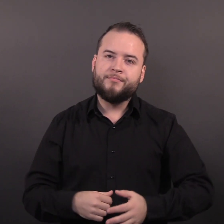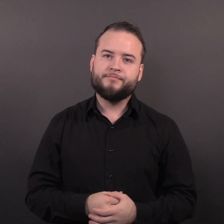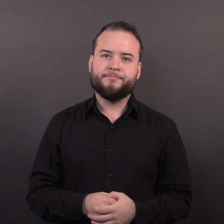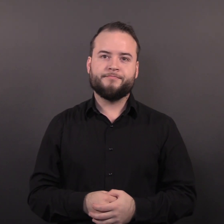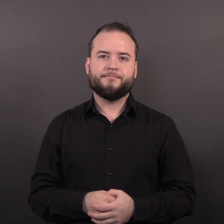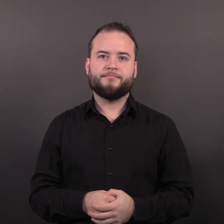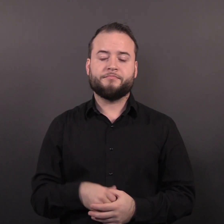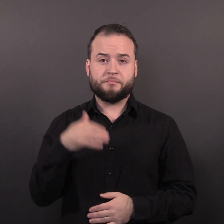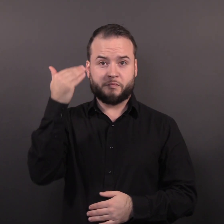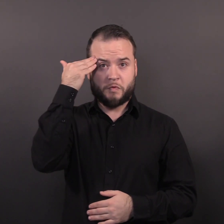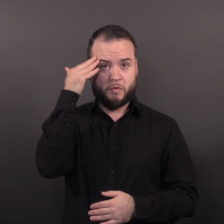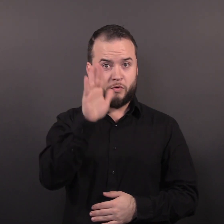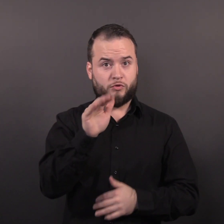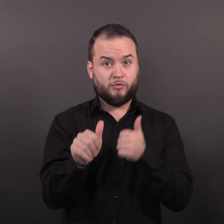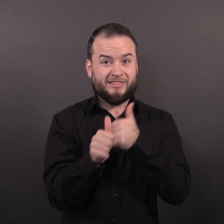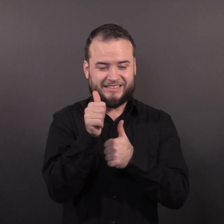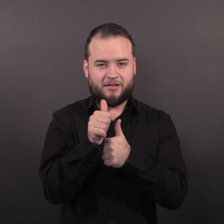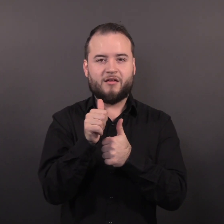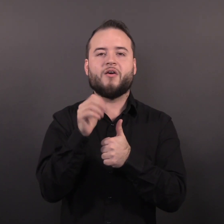and help stop its onward spread to others.